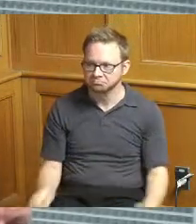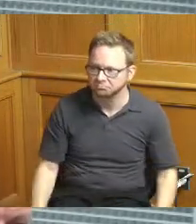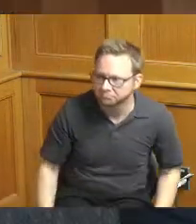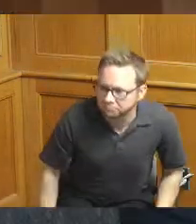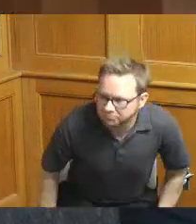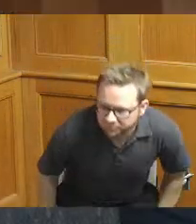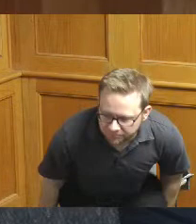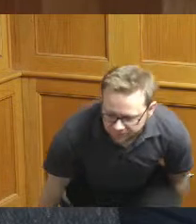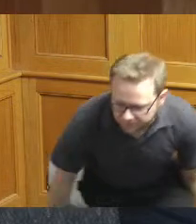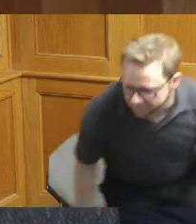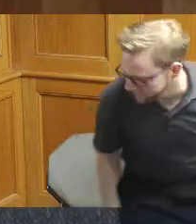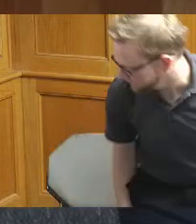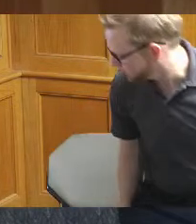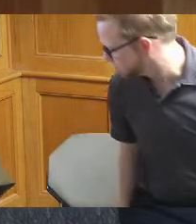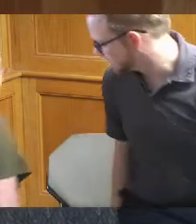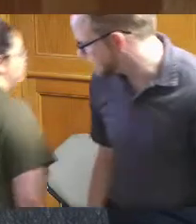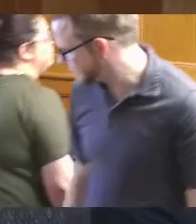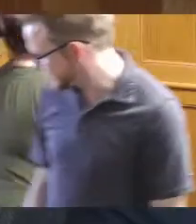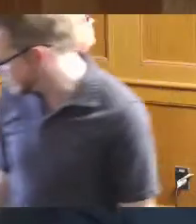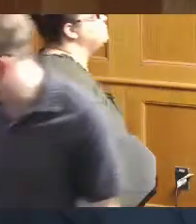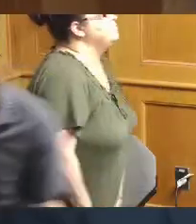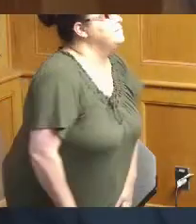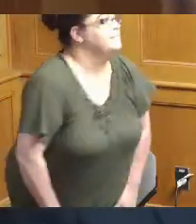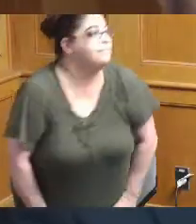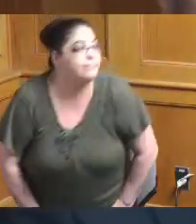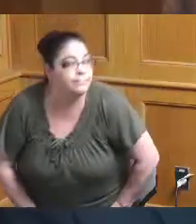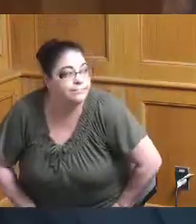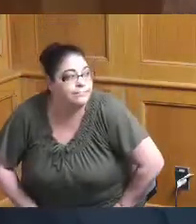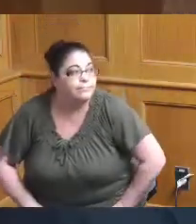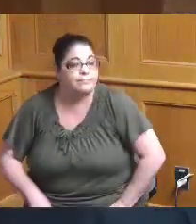other questions for Diana thank you appreciate it I think at least I think they're for Diana